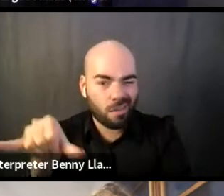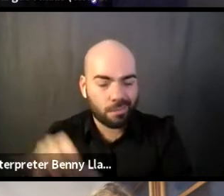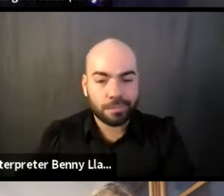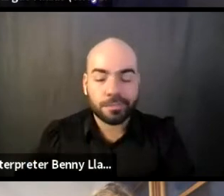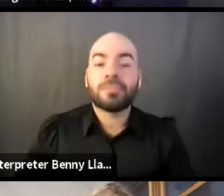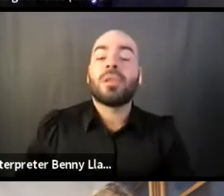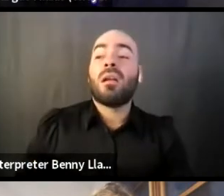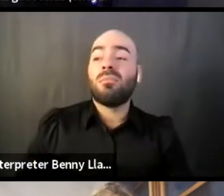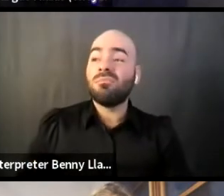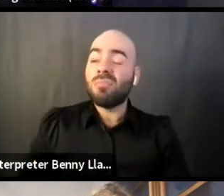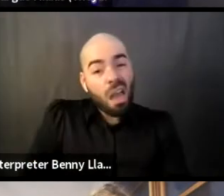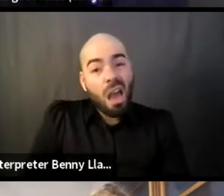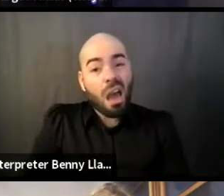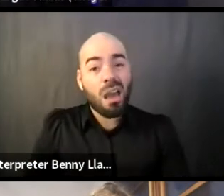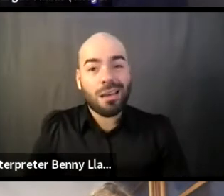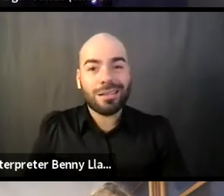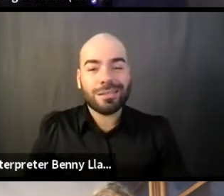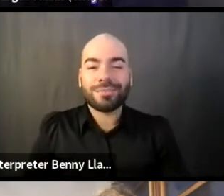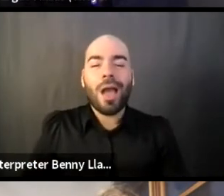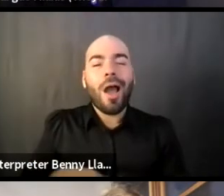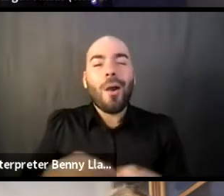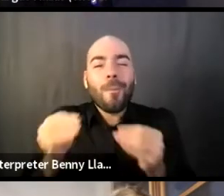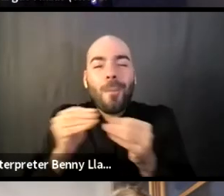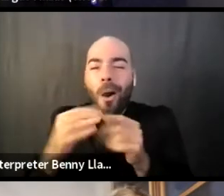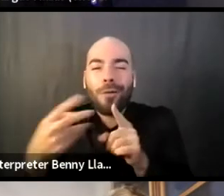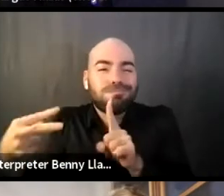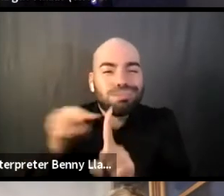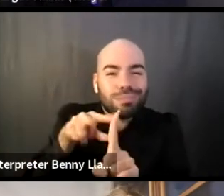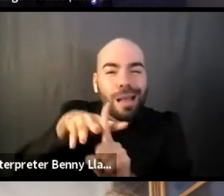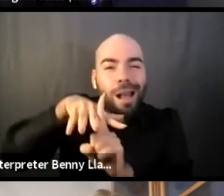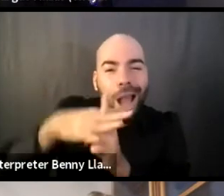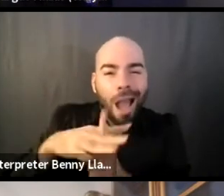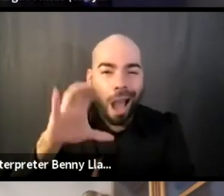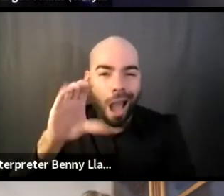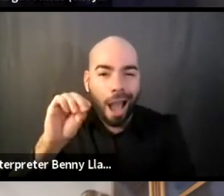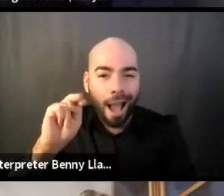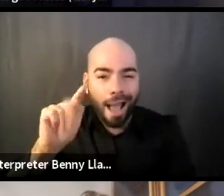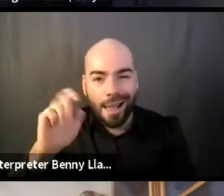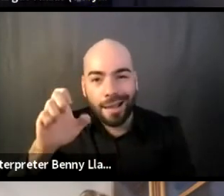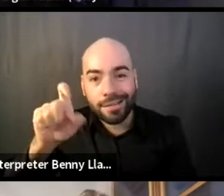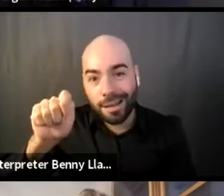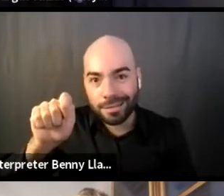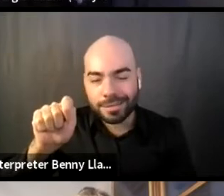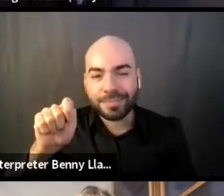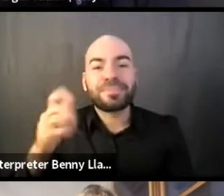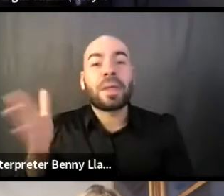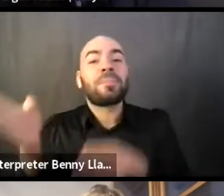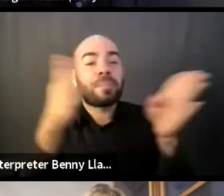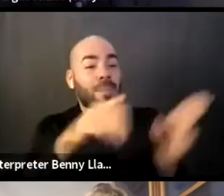Yeah. Speaking of context, Lyndsay, let's talk a little bit about when you realized as a white-led organization